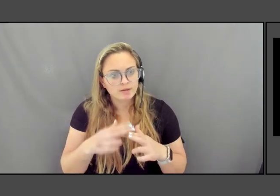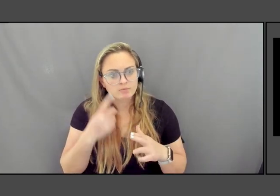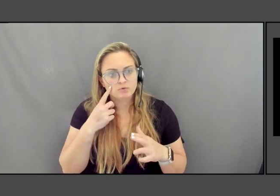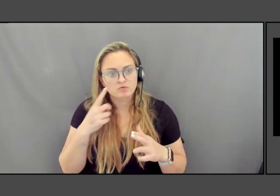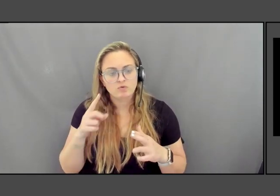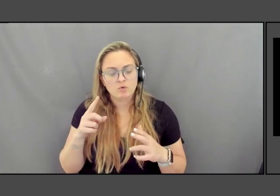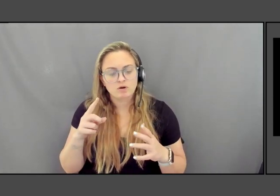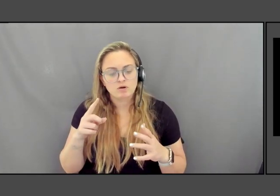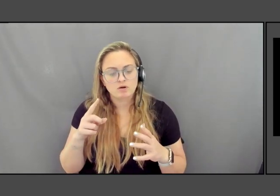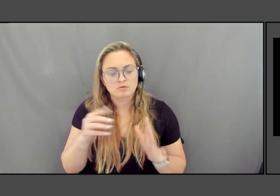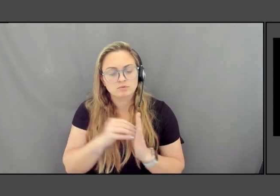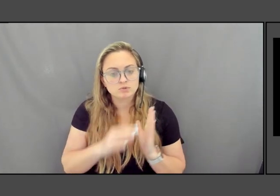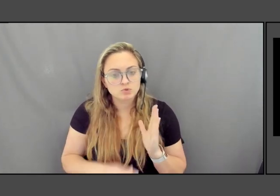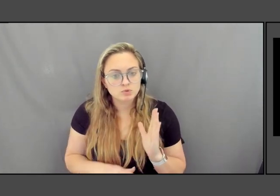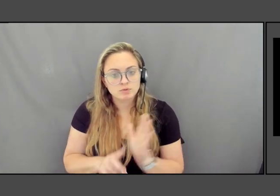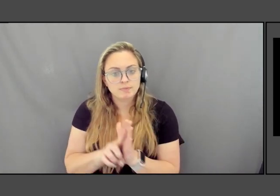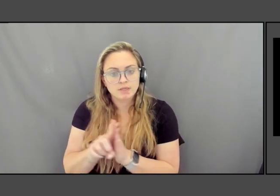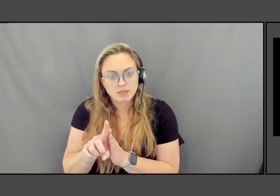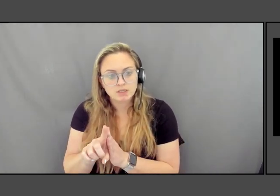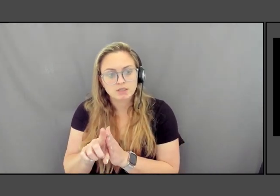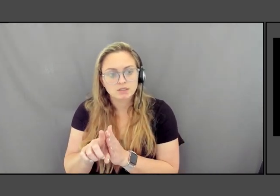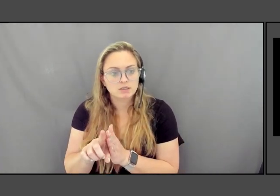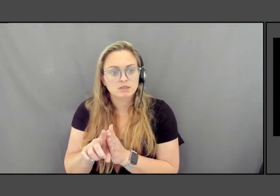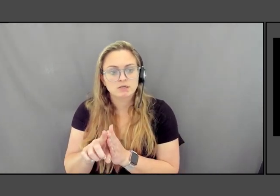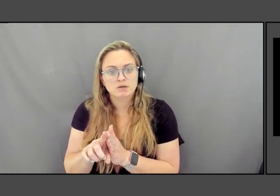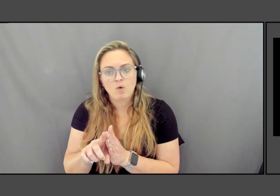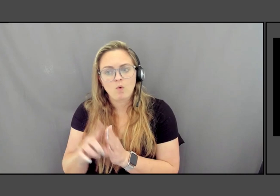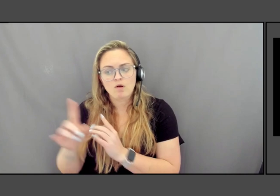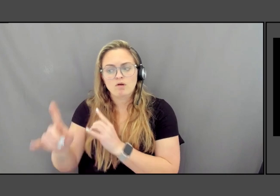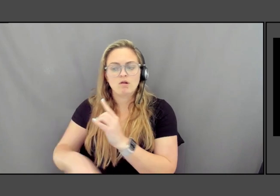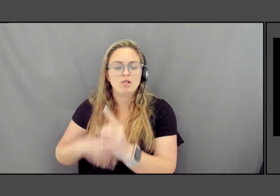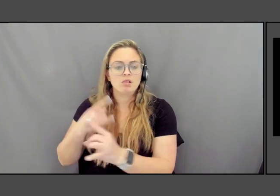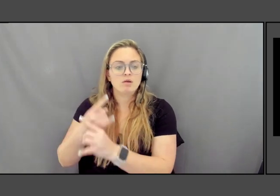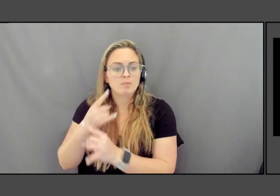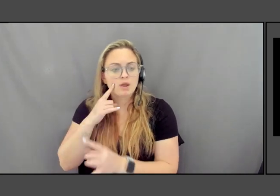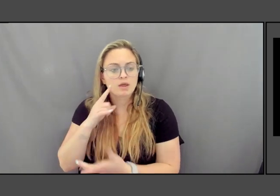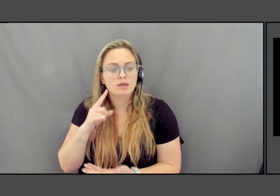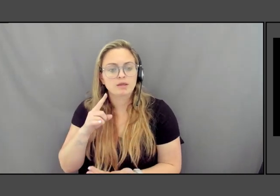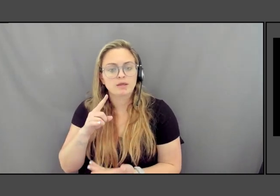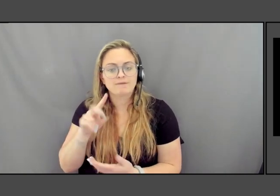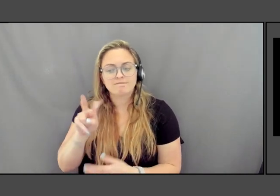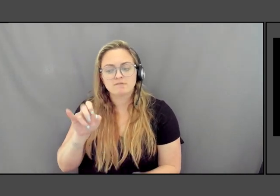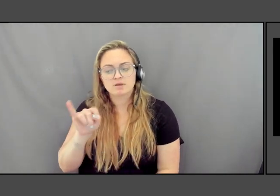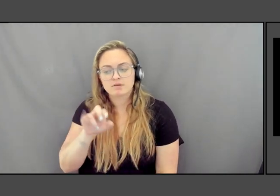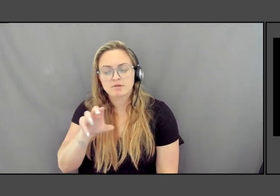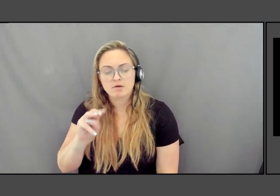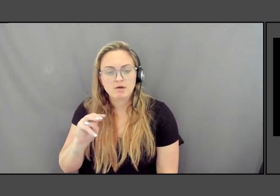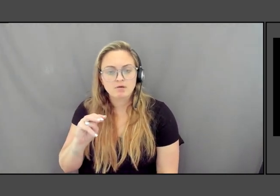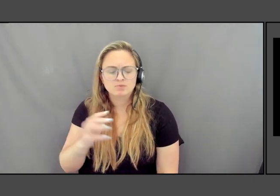who had been killed in, or alumni in in Vietnam. So the power of the name was